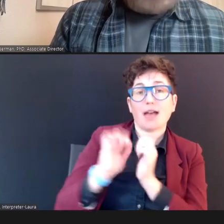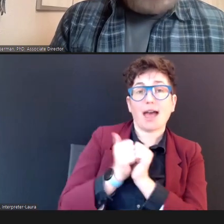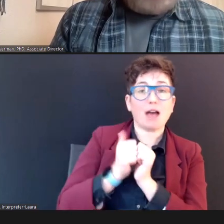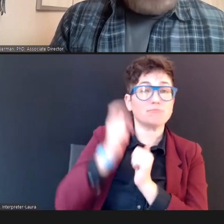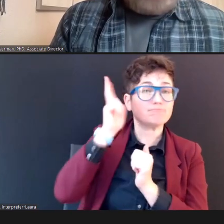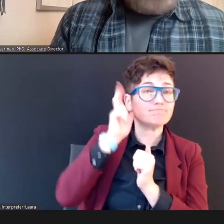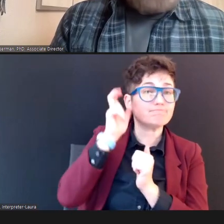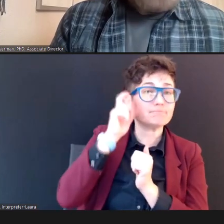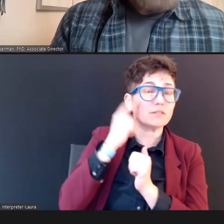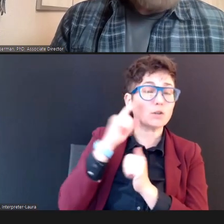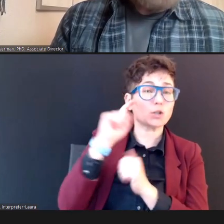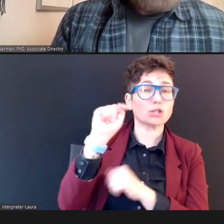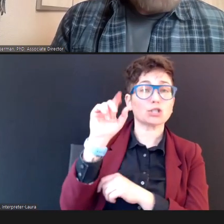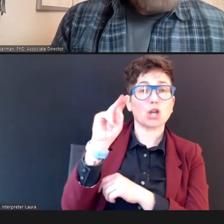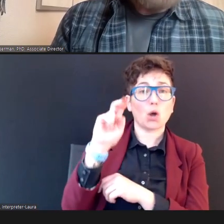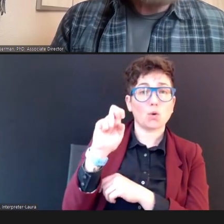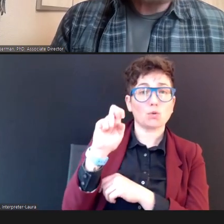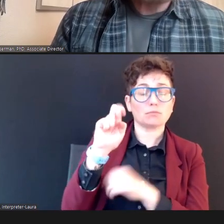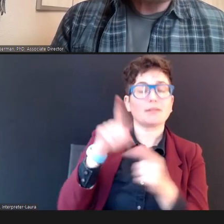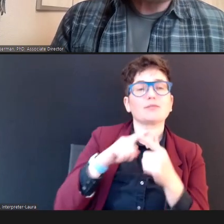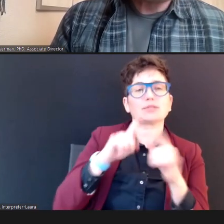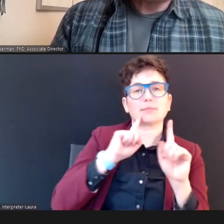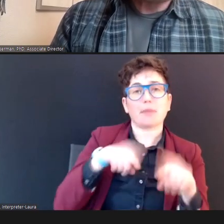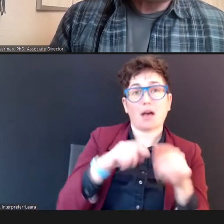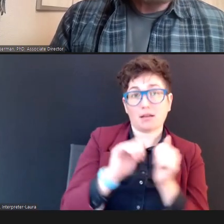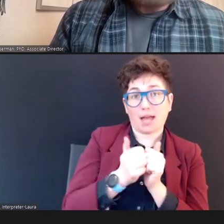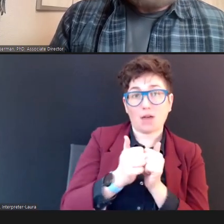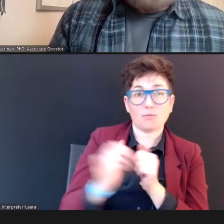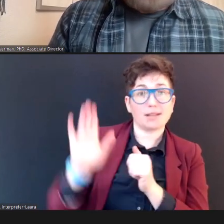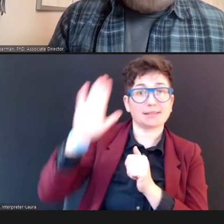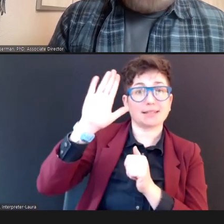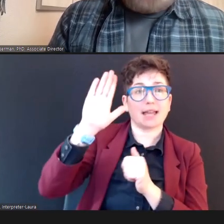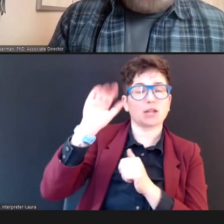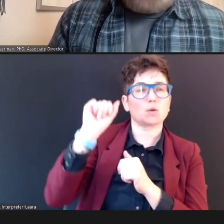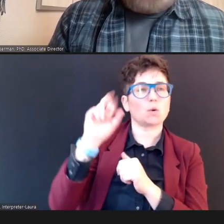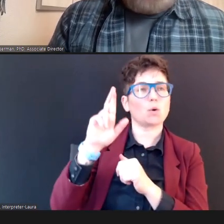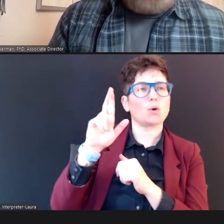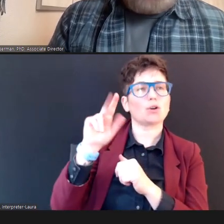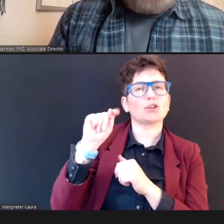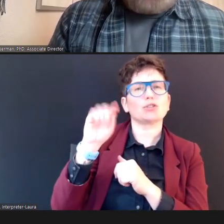placing a toy in a bucket for example.